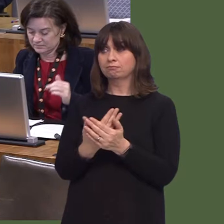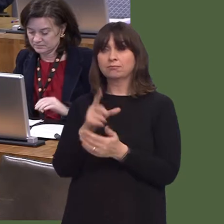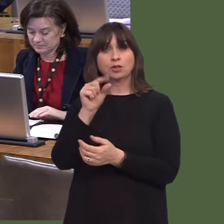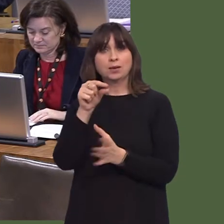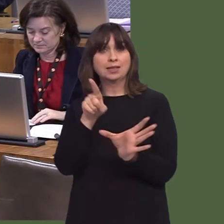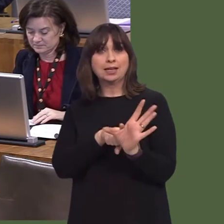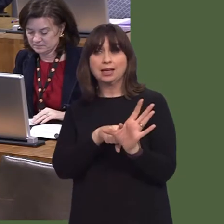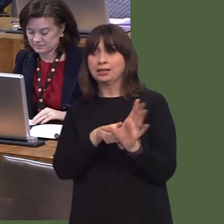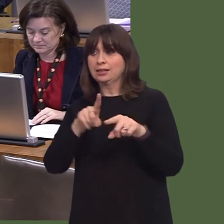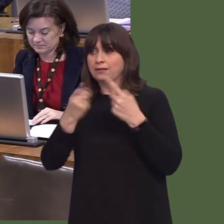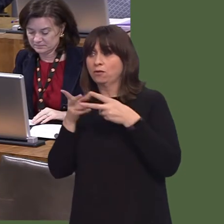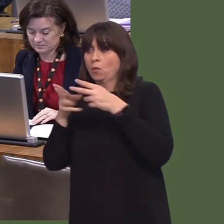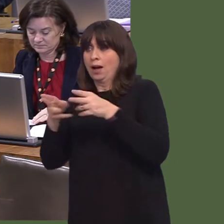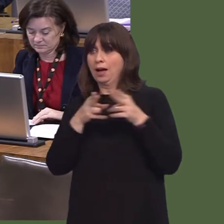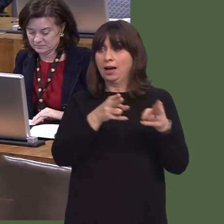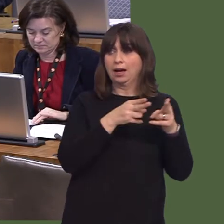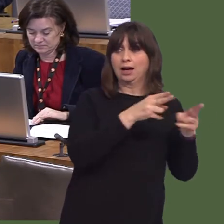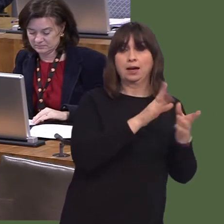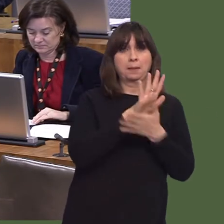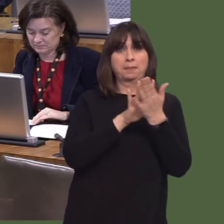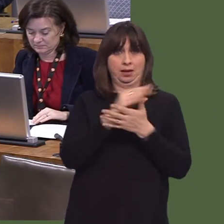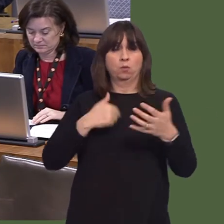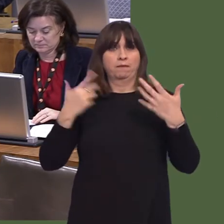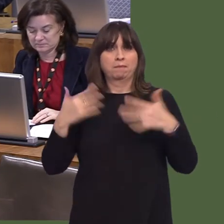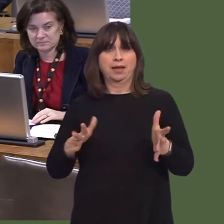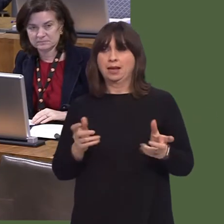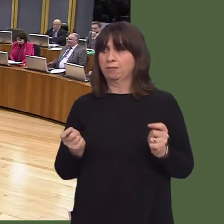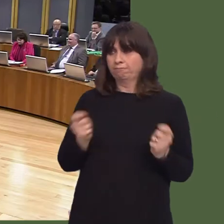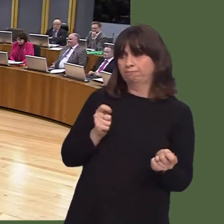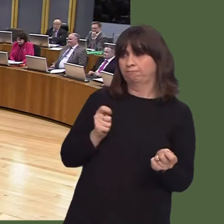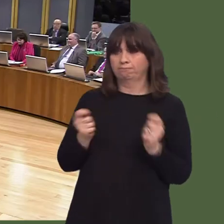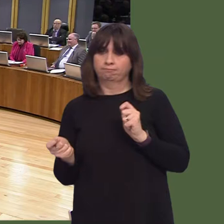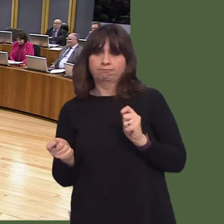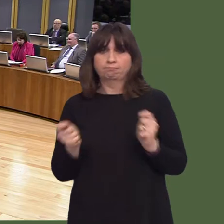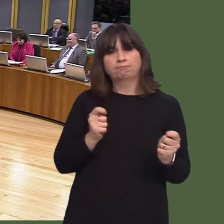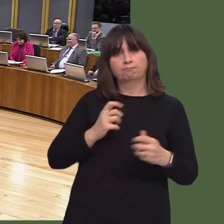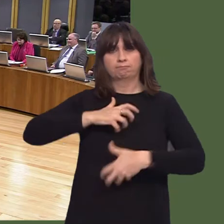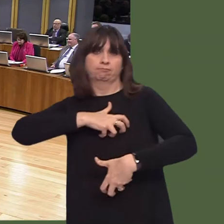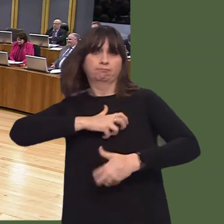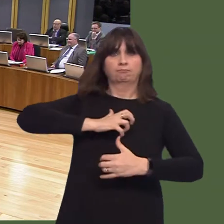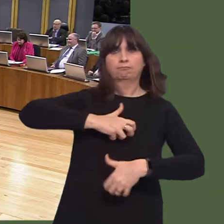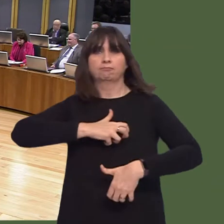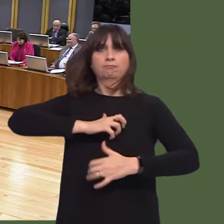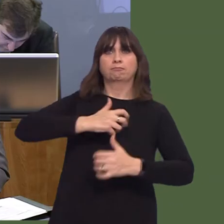important that the UK Government commit to important infrastructure projects in Wales. First Minister, what representations and actions have the Welsh Government made to ensure projects